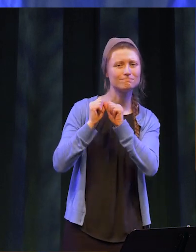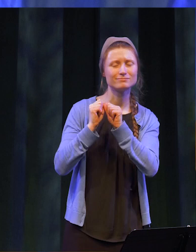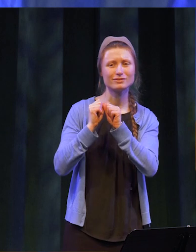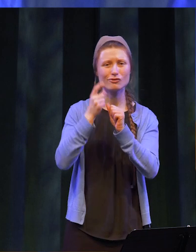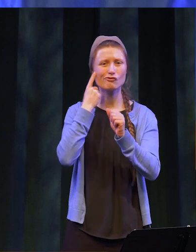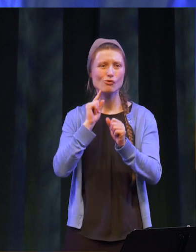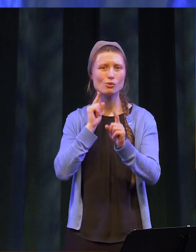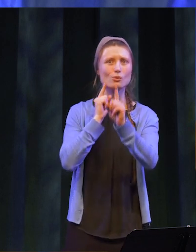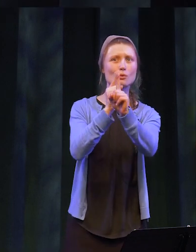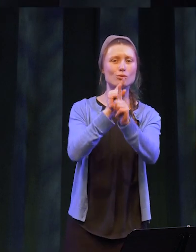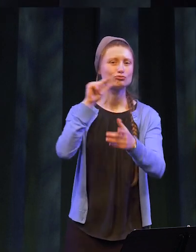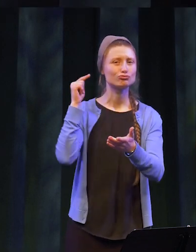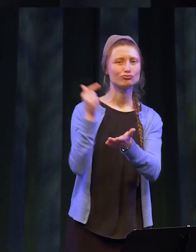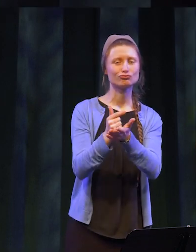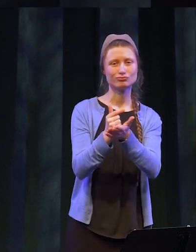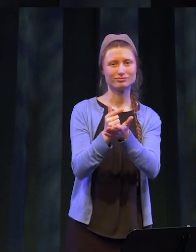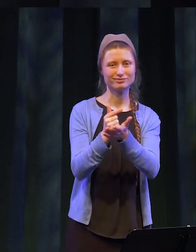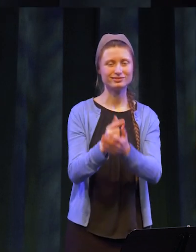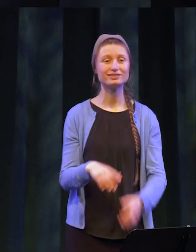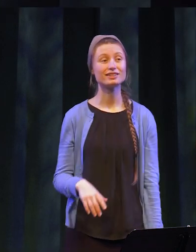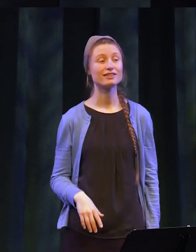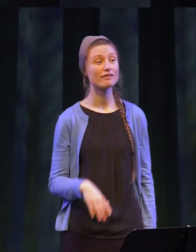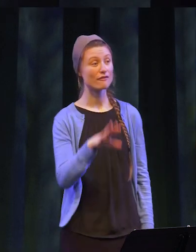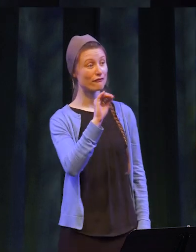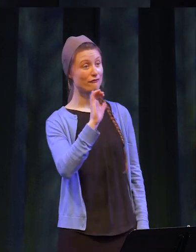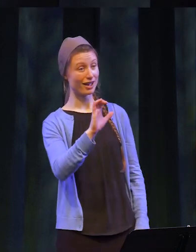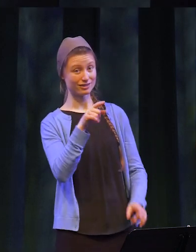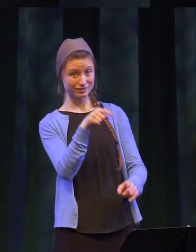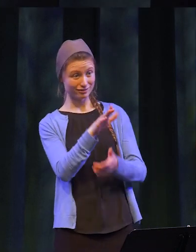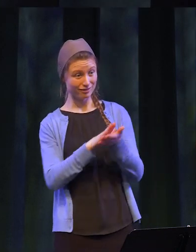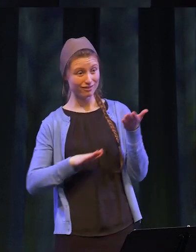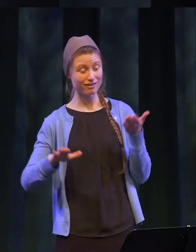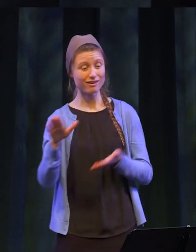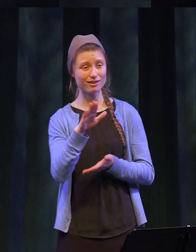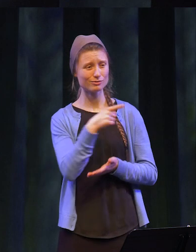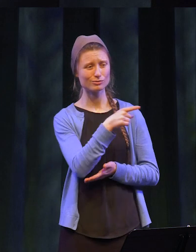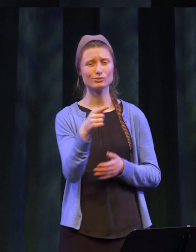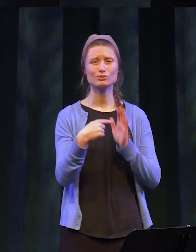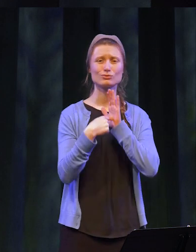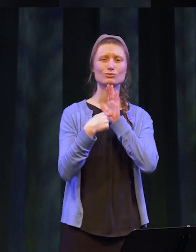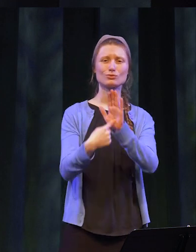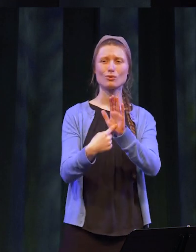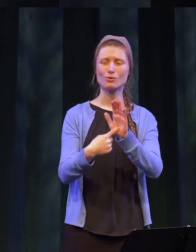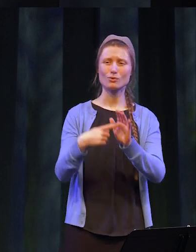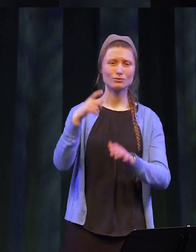their education and to the faculty and institution that demonstrated the necessary resiliency